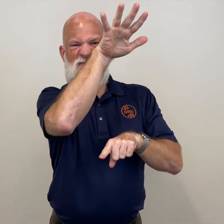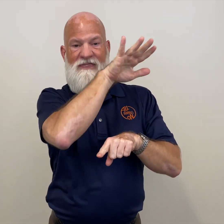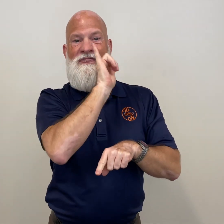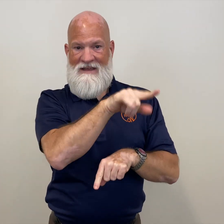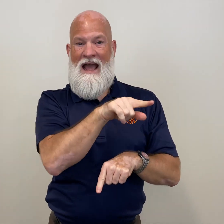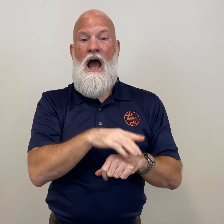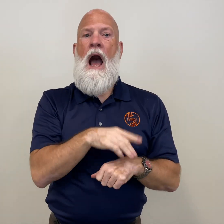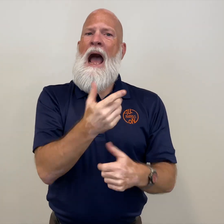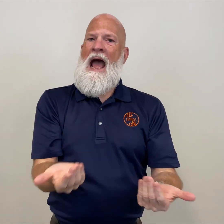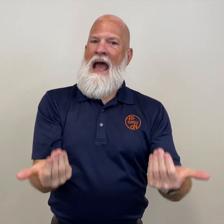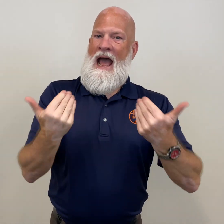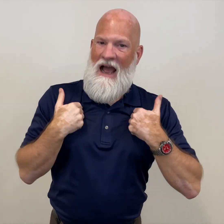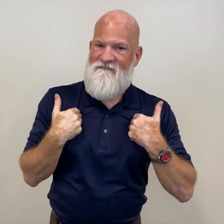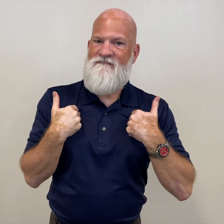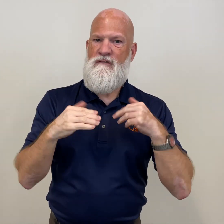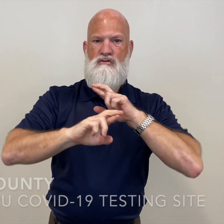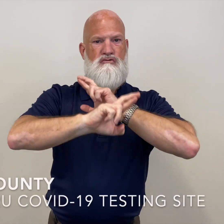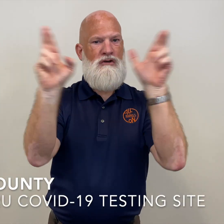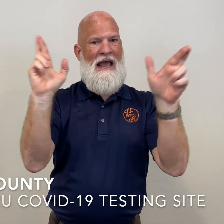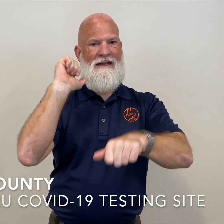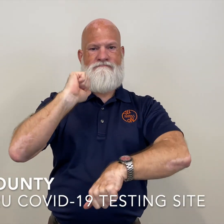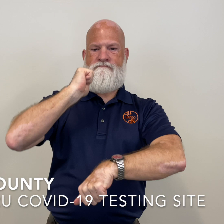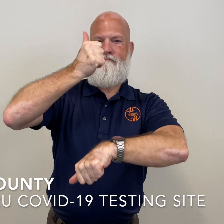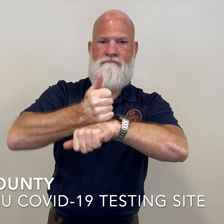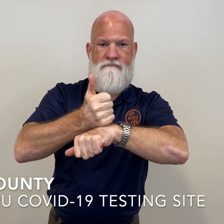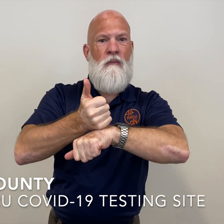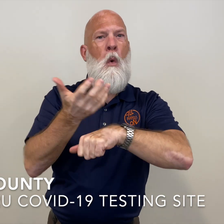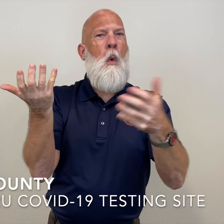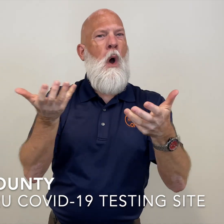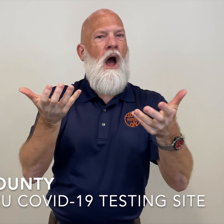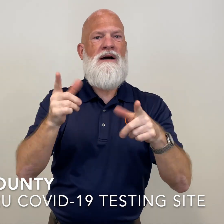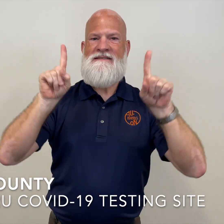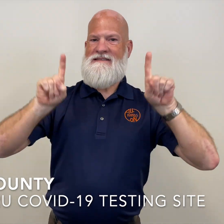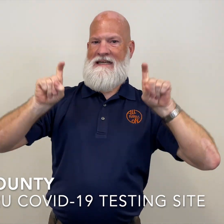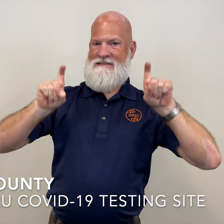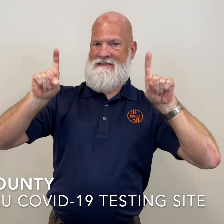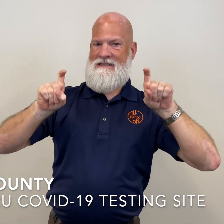A mobile Covid testing site